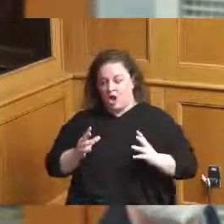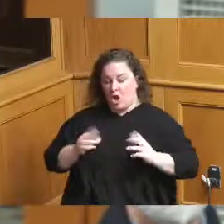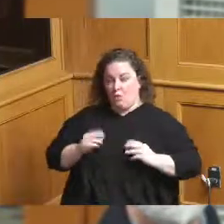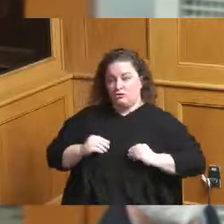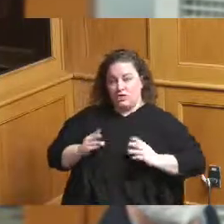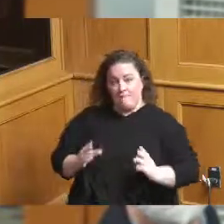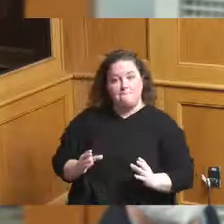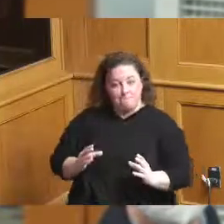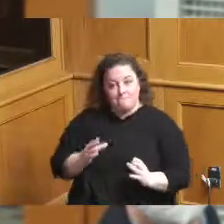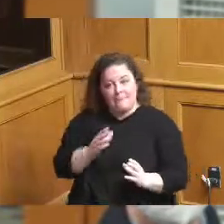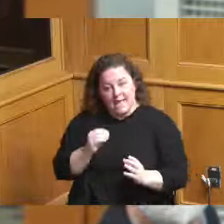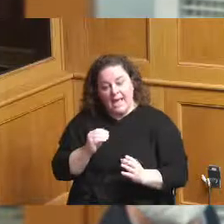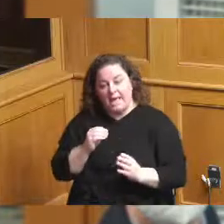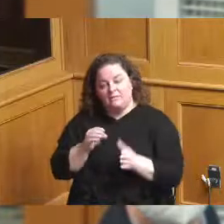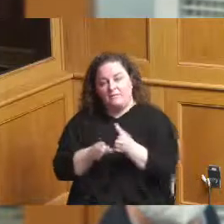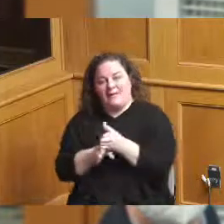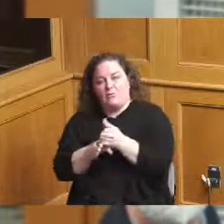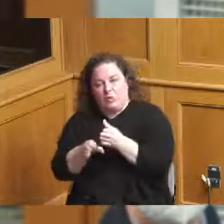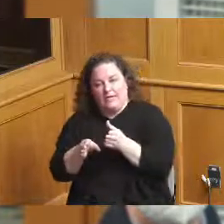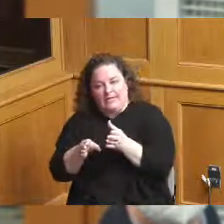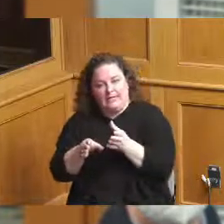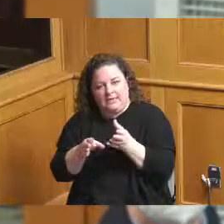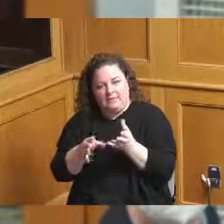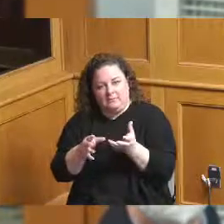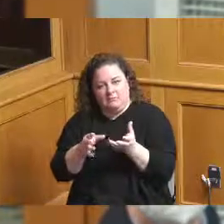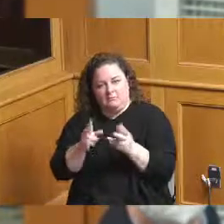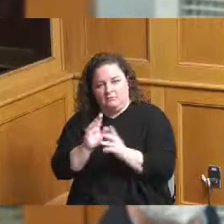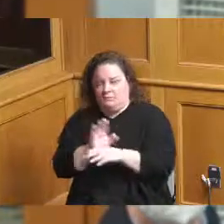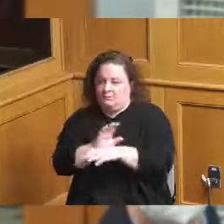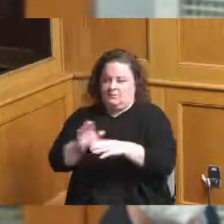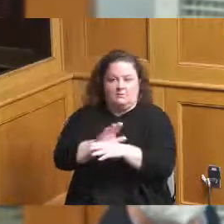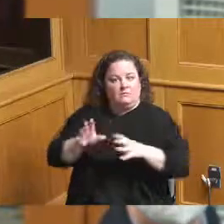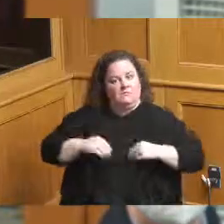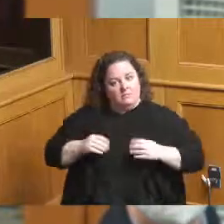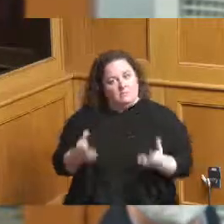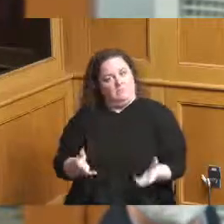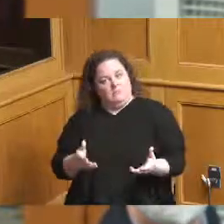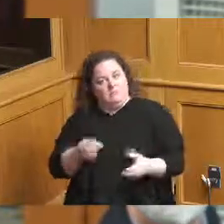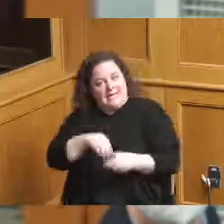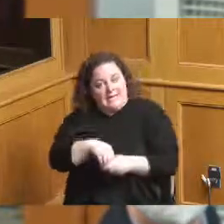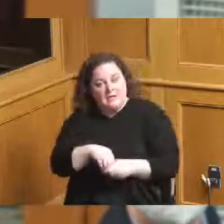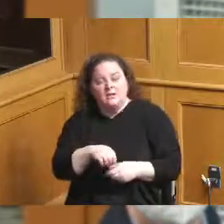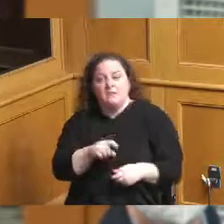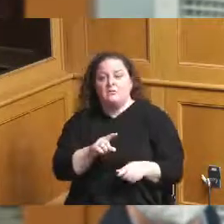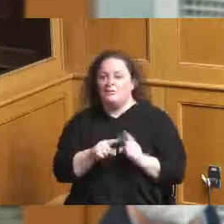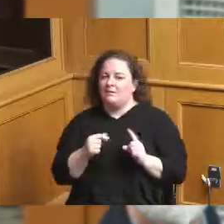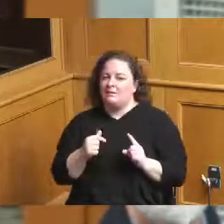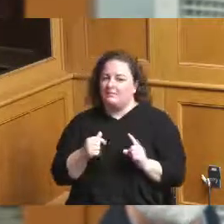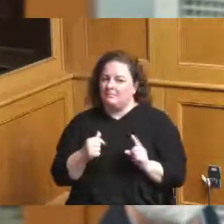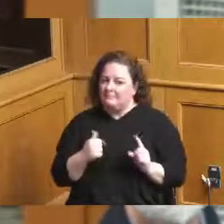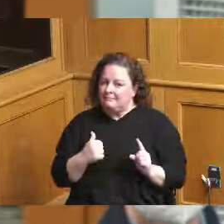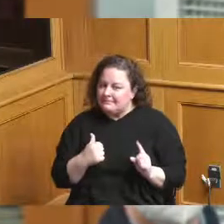of that and again we're not suggesting that we would we're not empowered to go cut a deal with